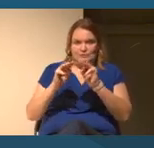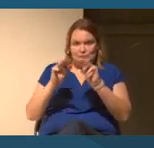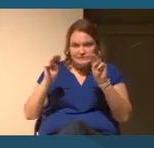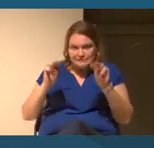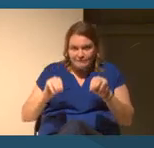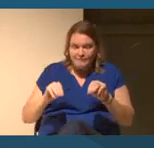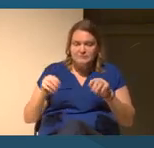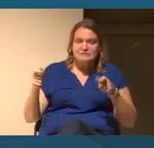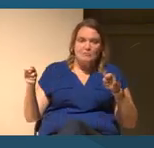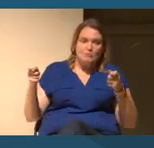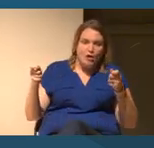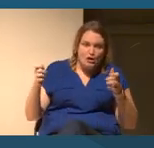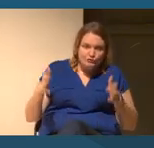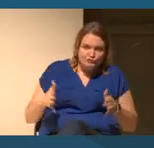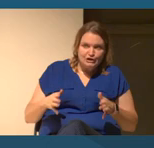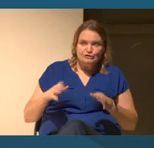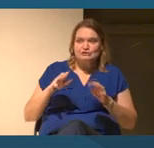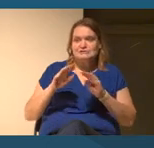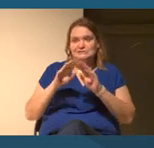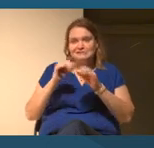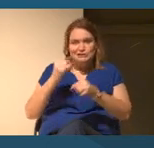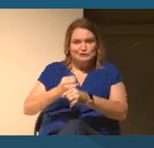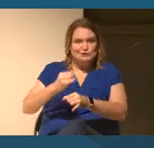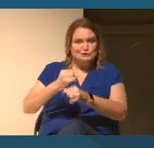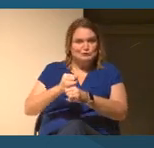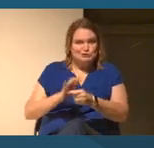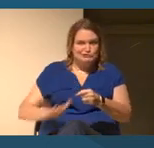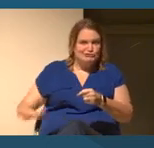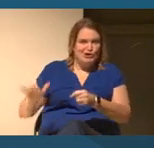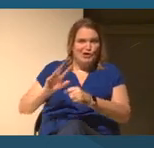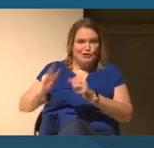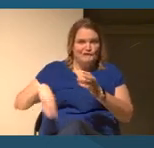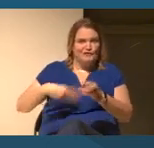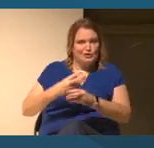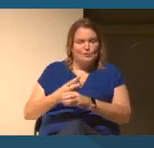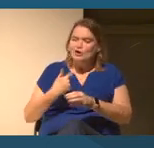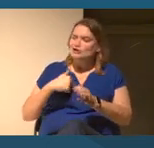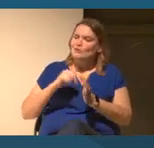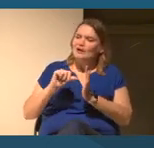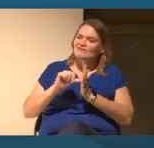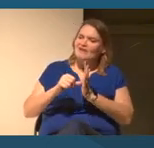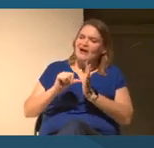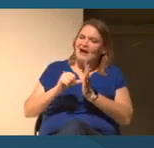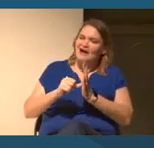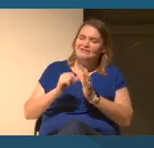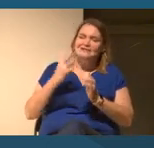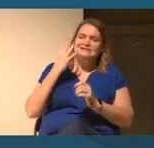the world, and we do regular highlights throughout the year focusing in particular on bipoc experiences